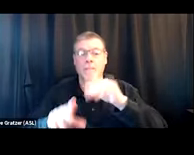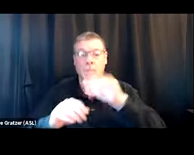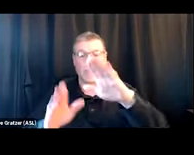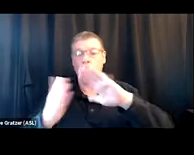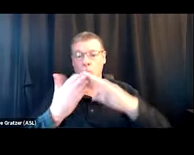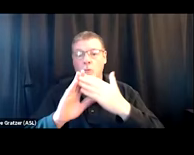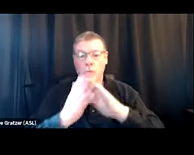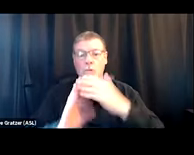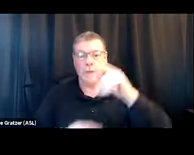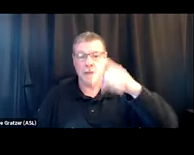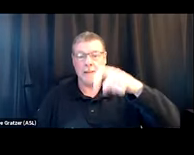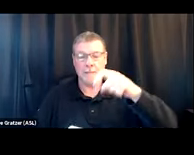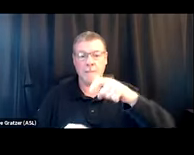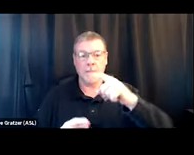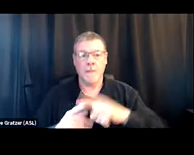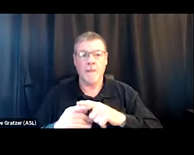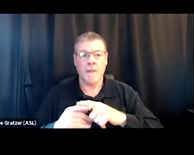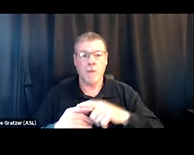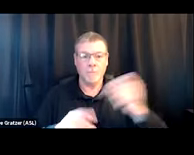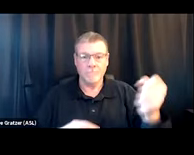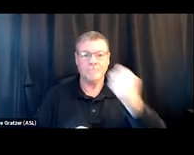and get those things into their hands.